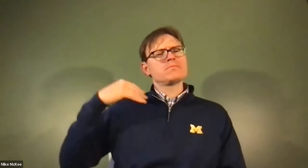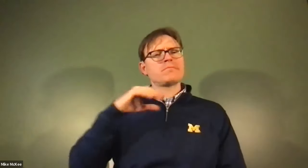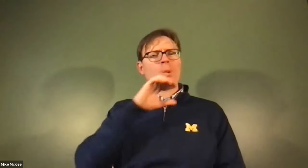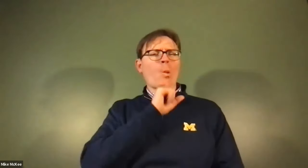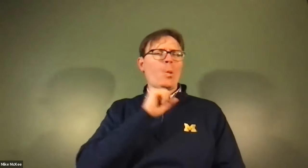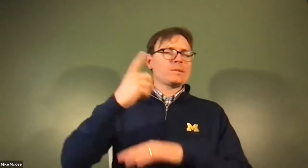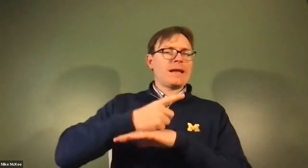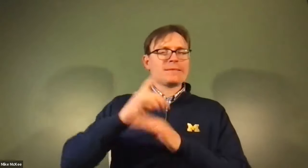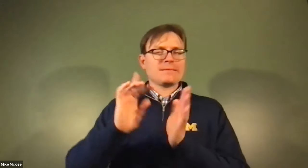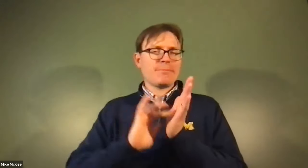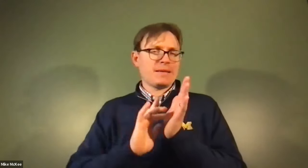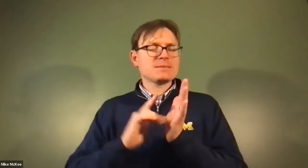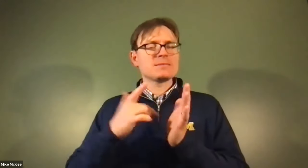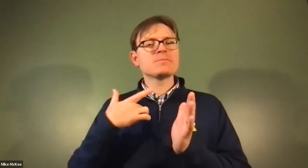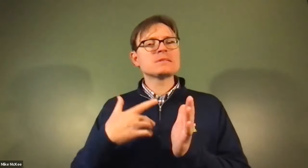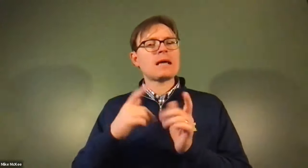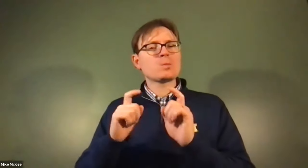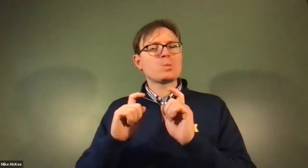James Cech: It also is a good medication for controlling heart disease.